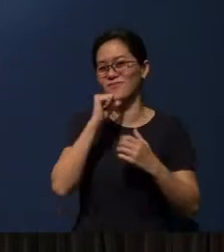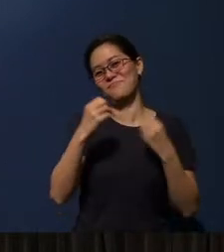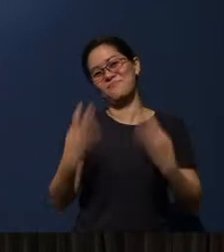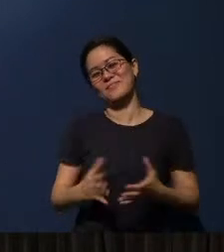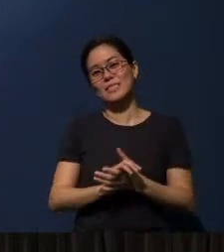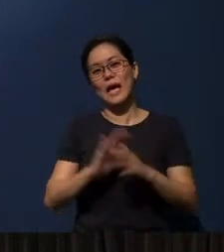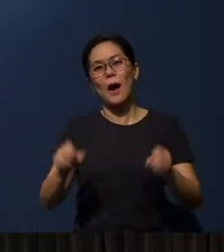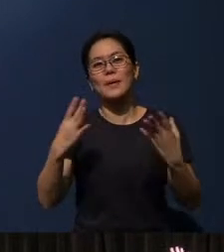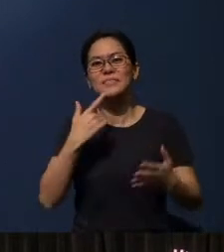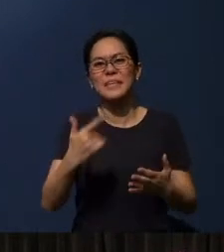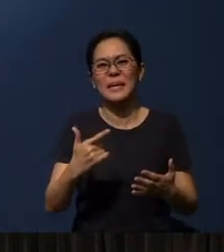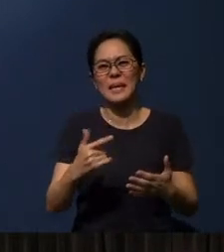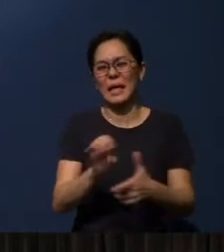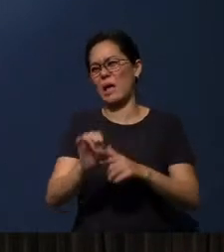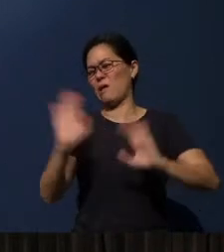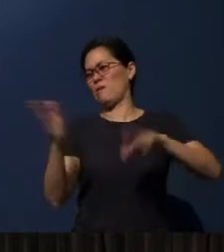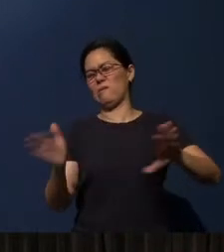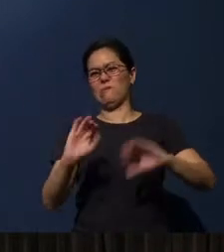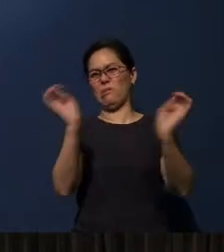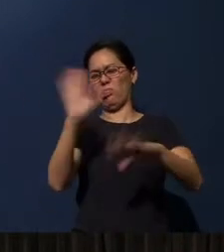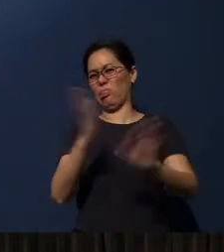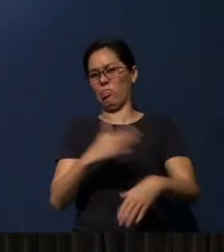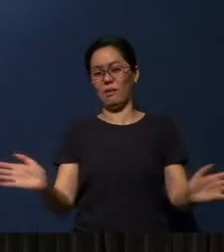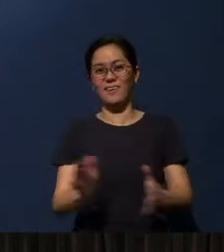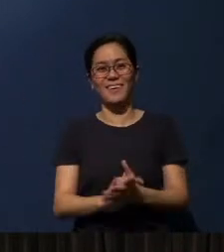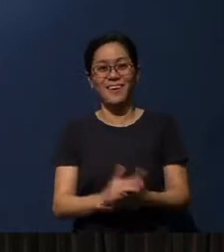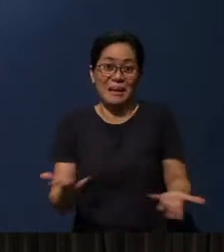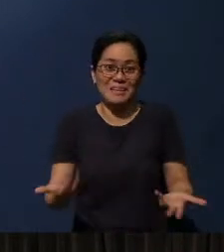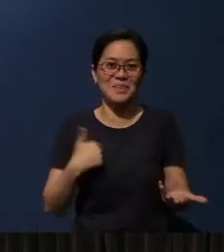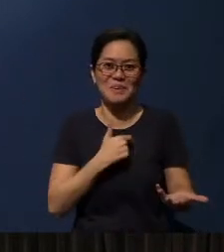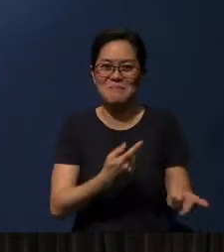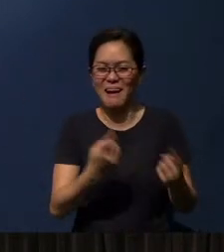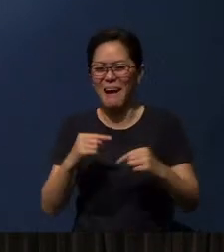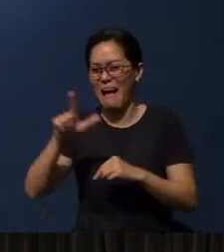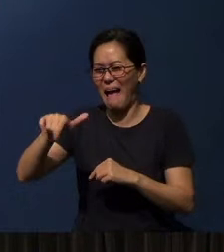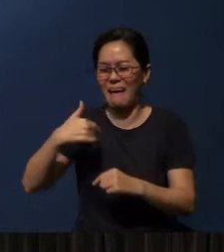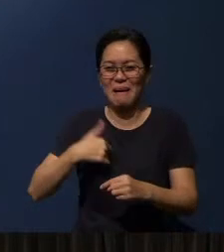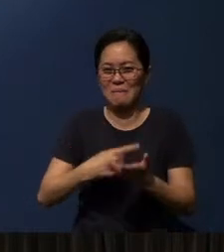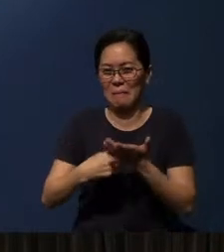How many of you say ‘neither’? Well, we shall come to that later on, okay.